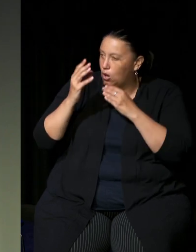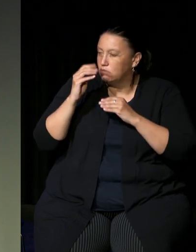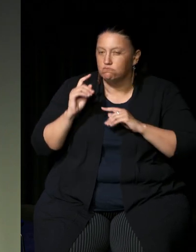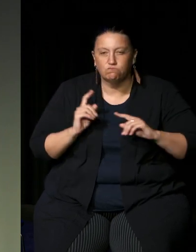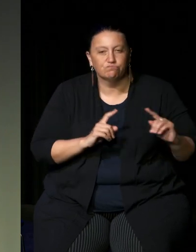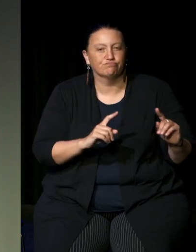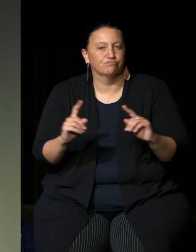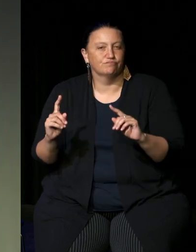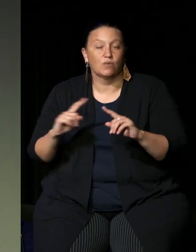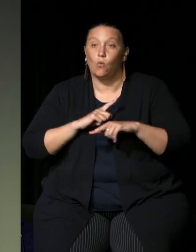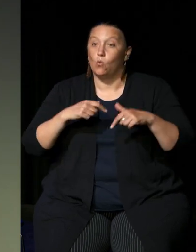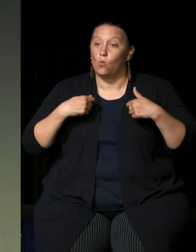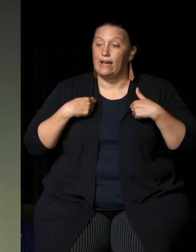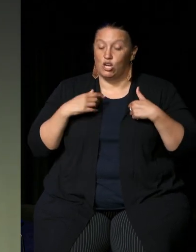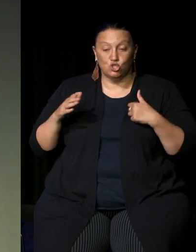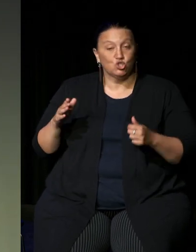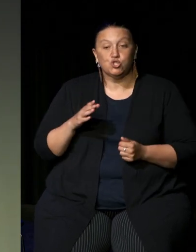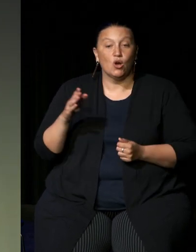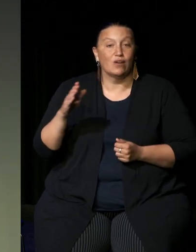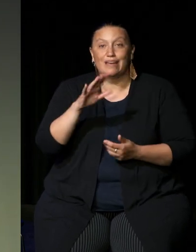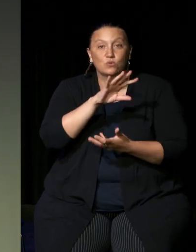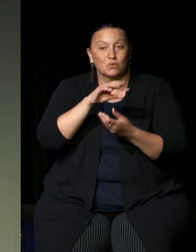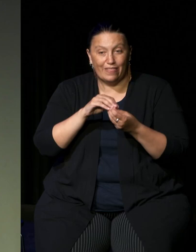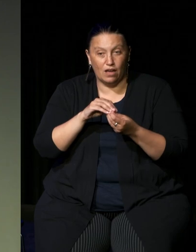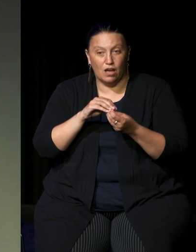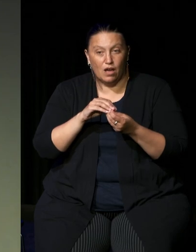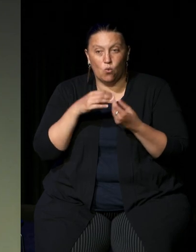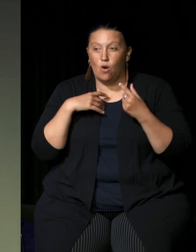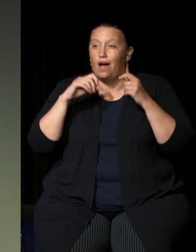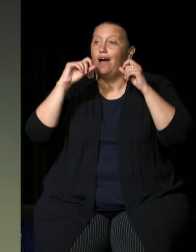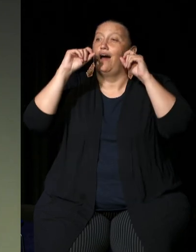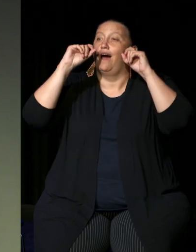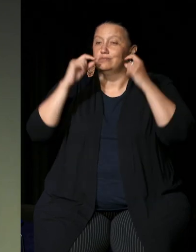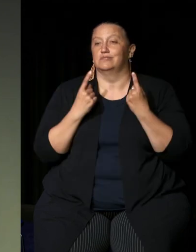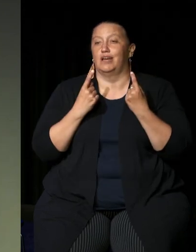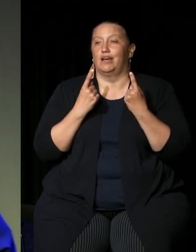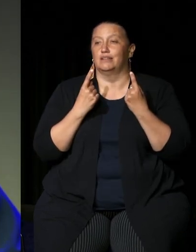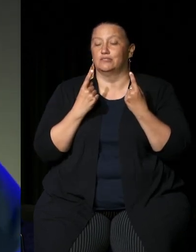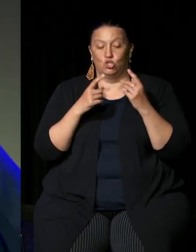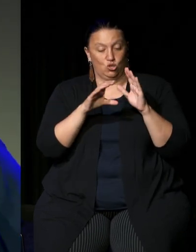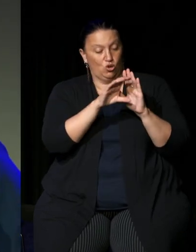we're all on a journey together really to understand, I suppose the Constitution and